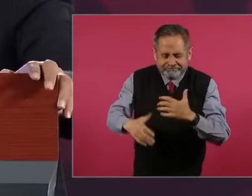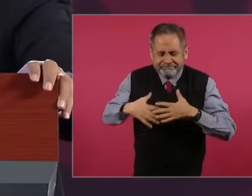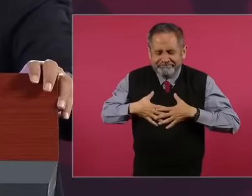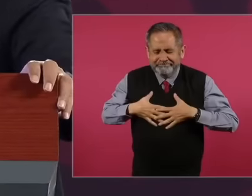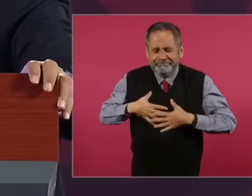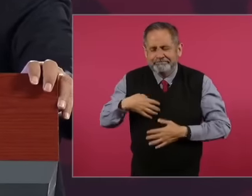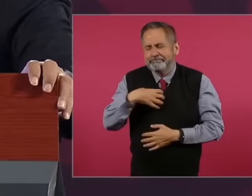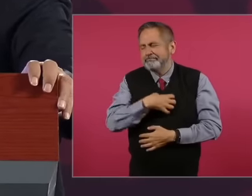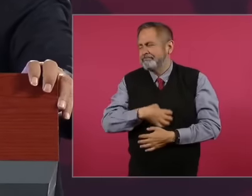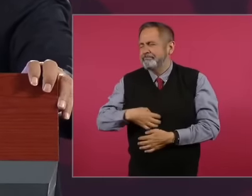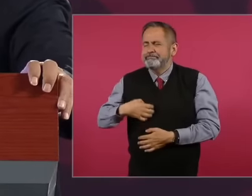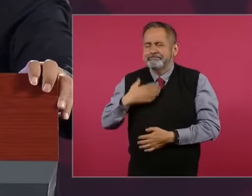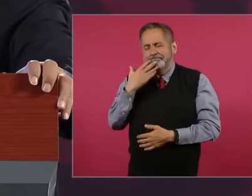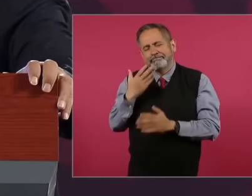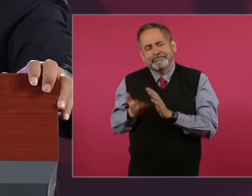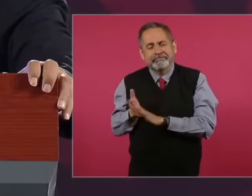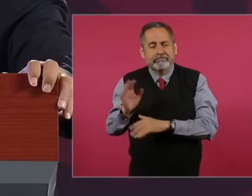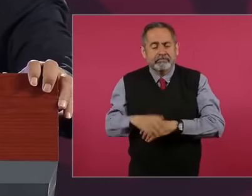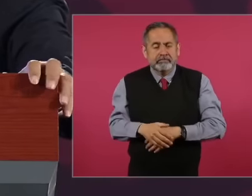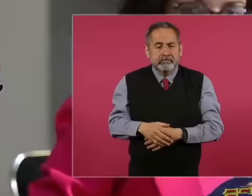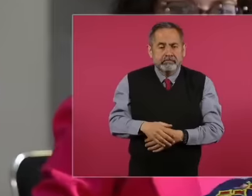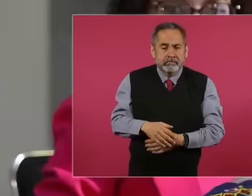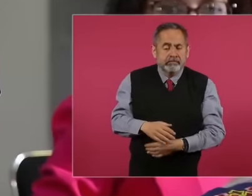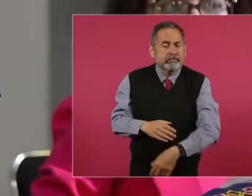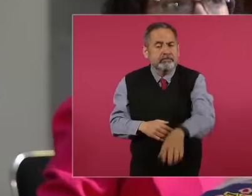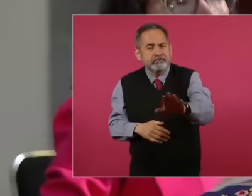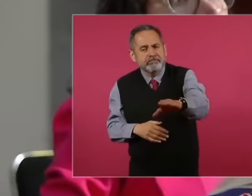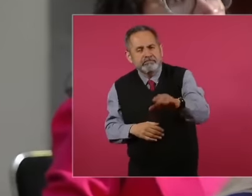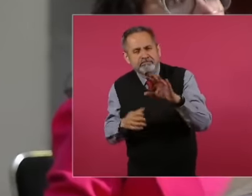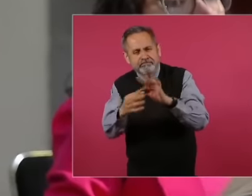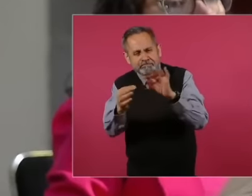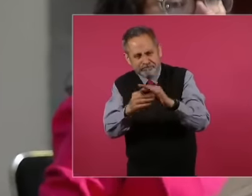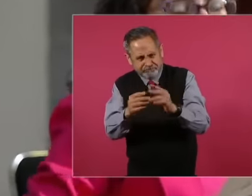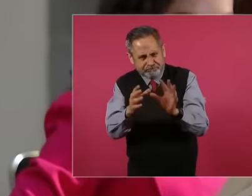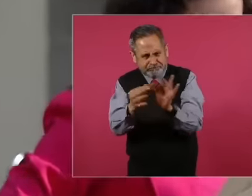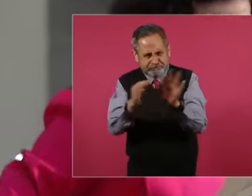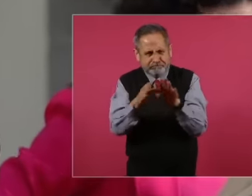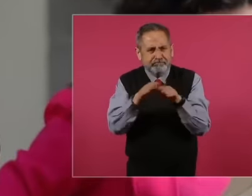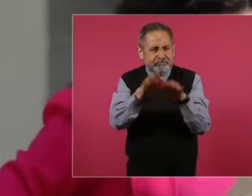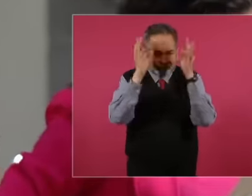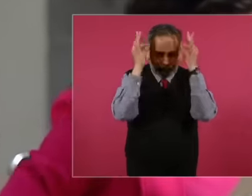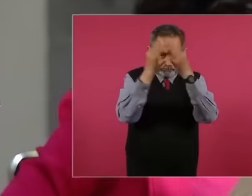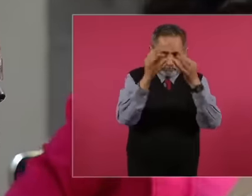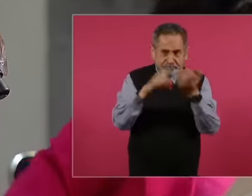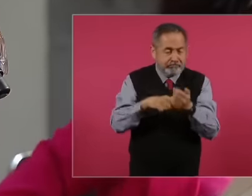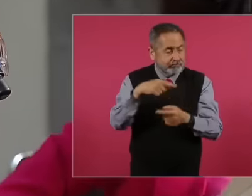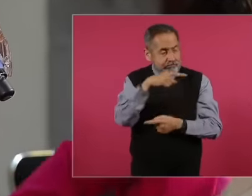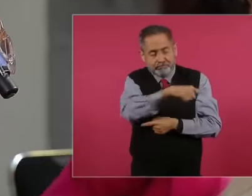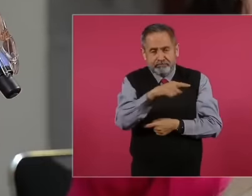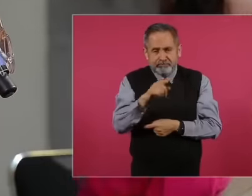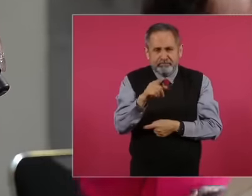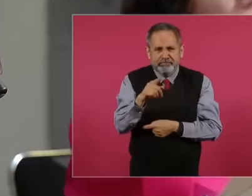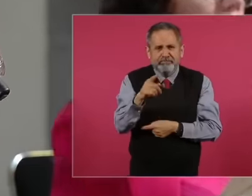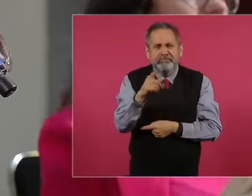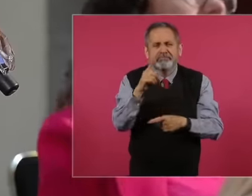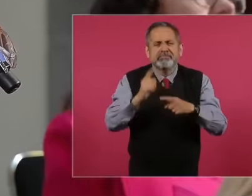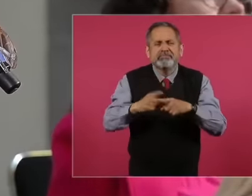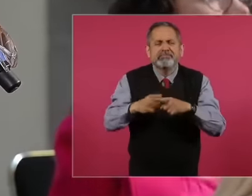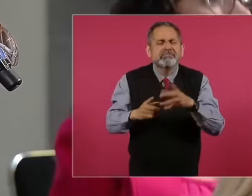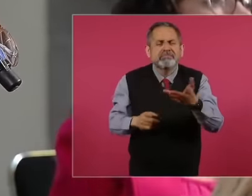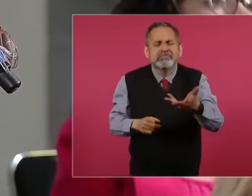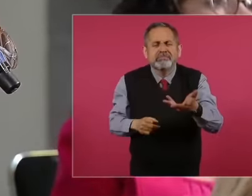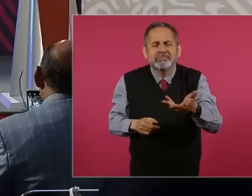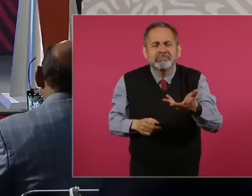Hey, let me tell you about the customs officer, this man, also over 70, was